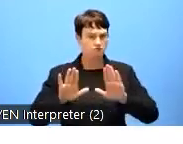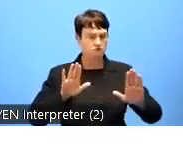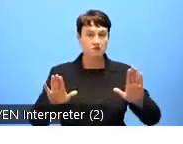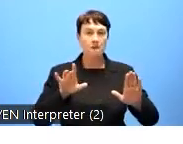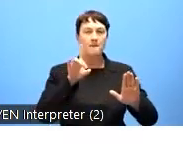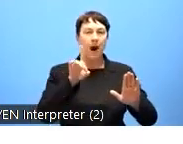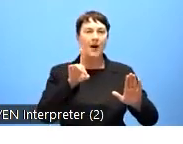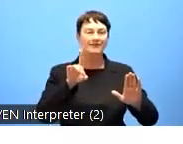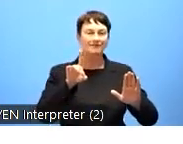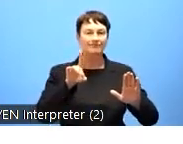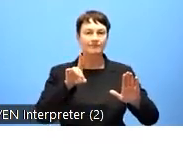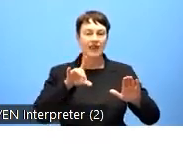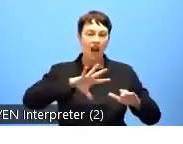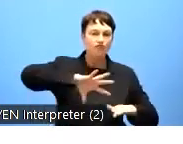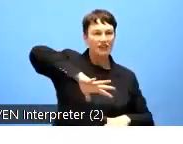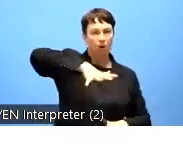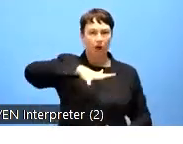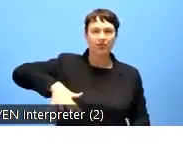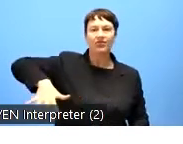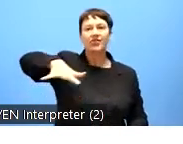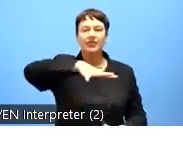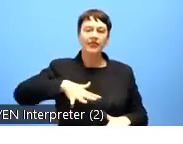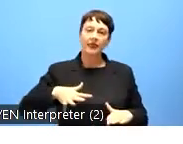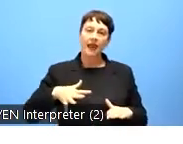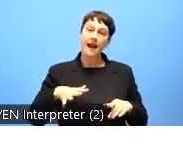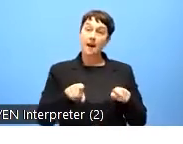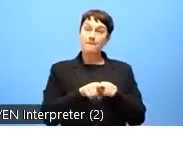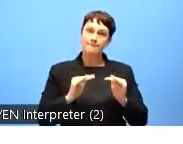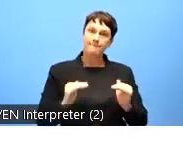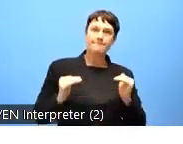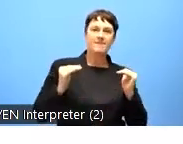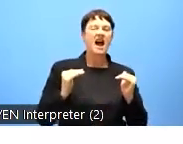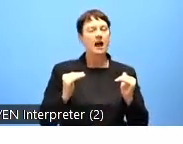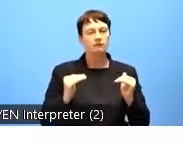The directive is coherent internally, and shows no overlaps or inconsistencies with